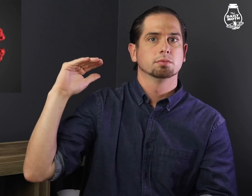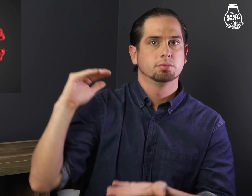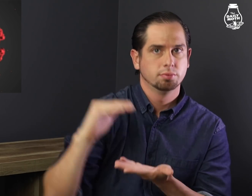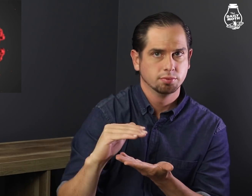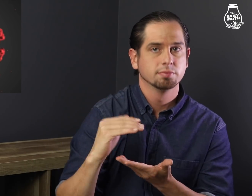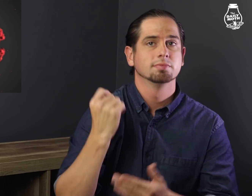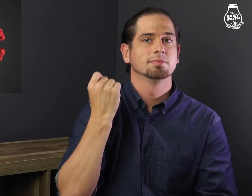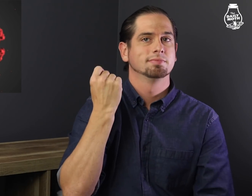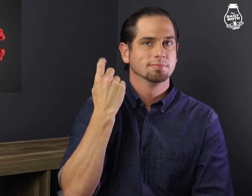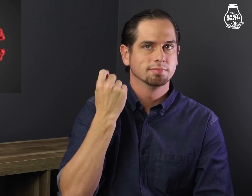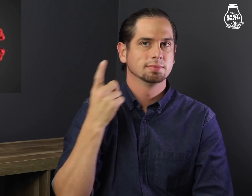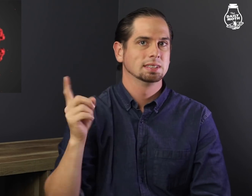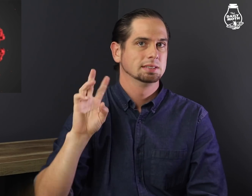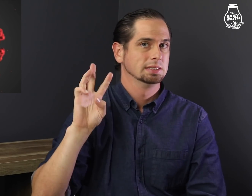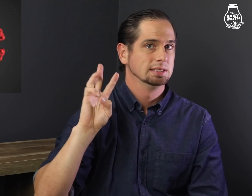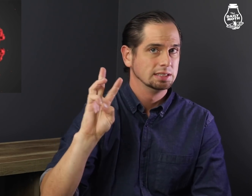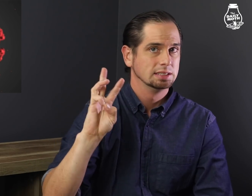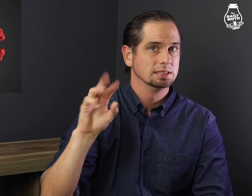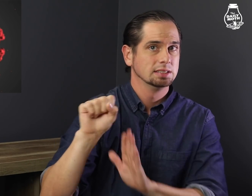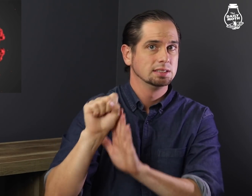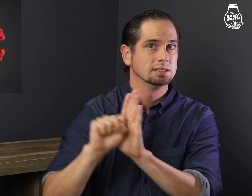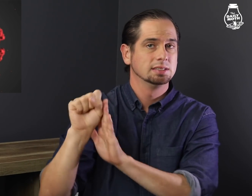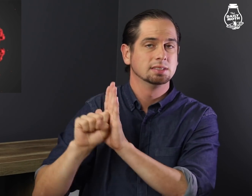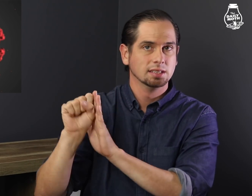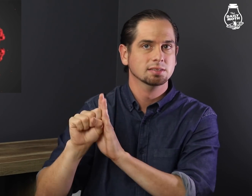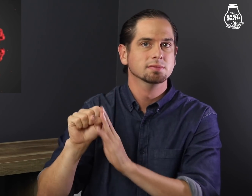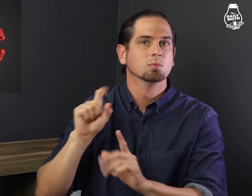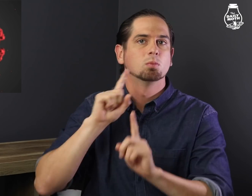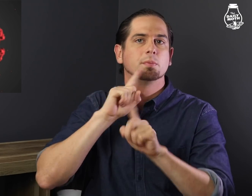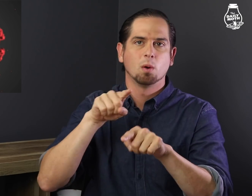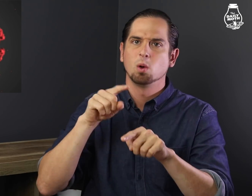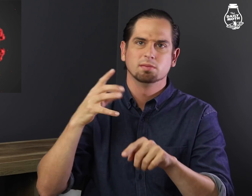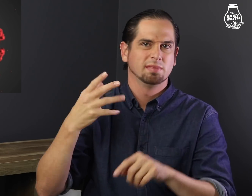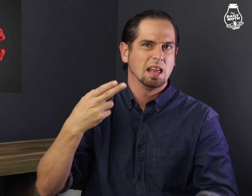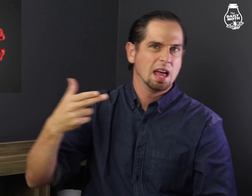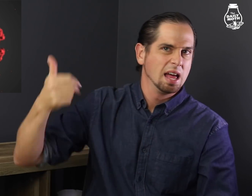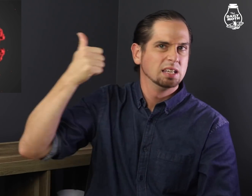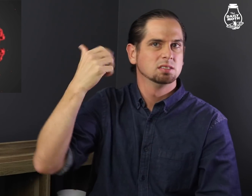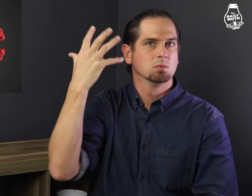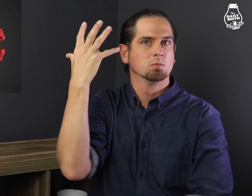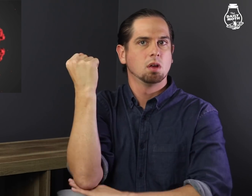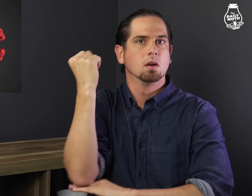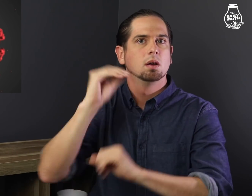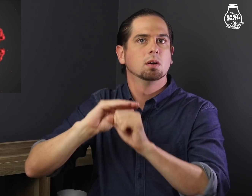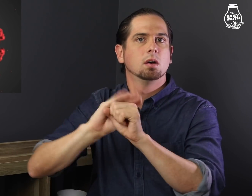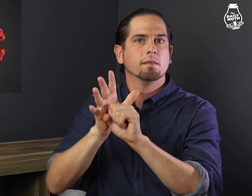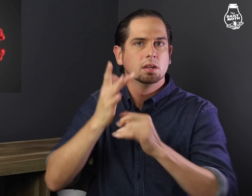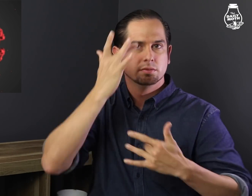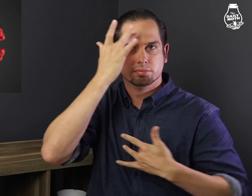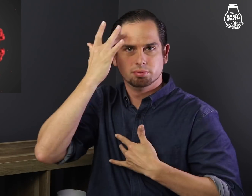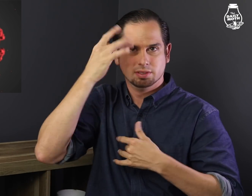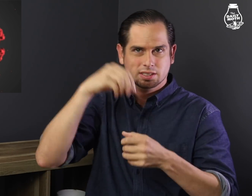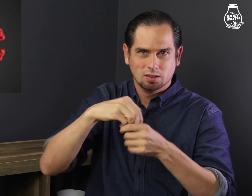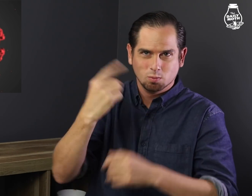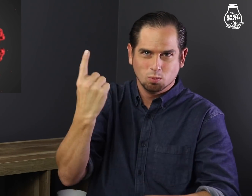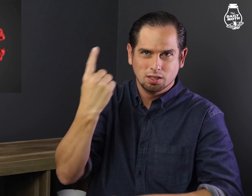week, but six states had record high Covid-19 infections in